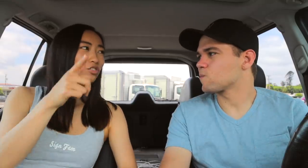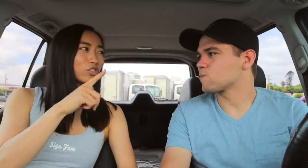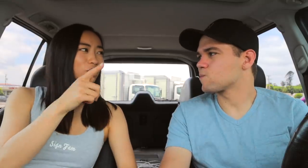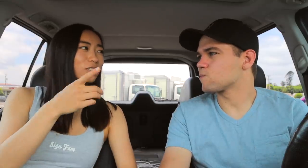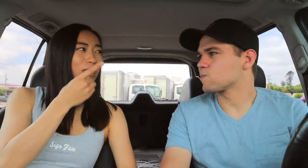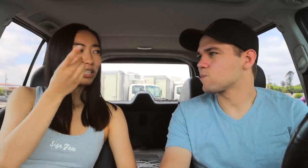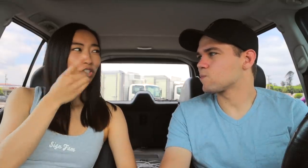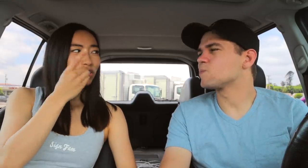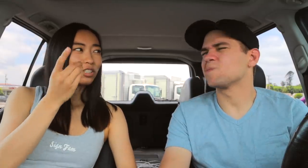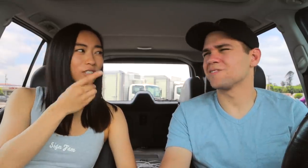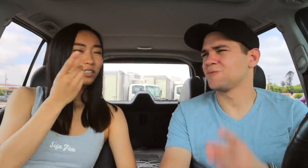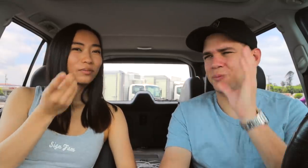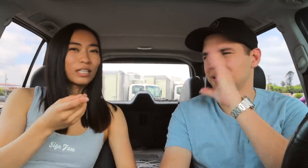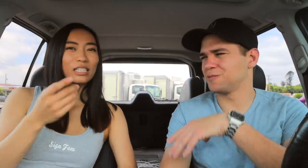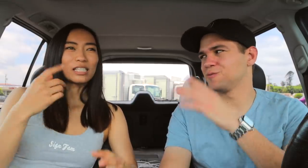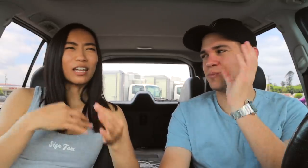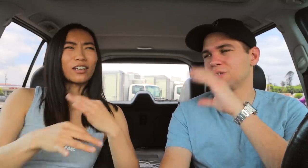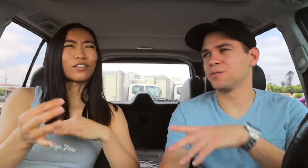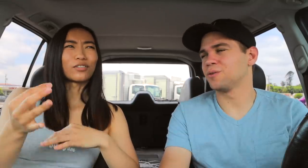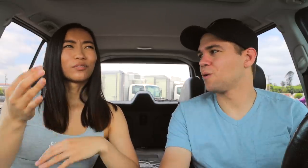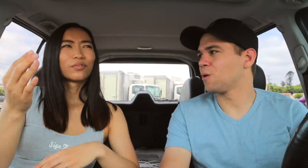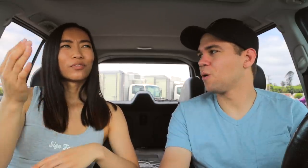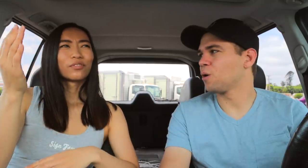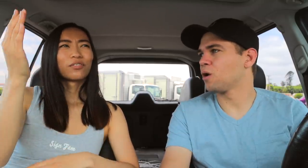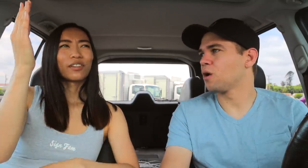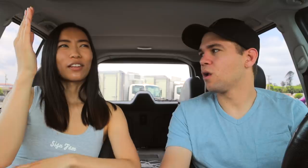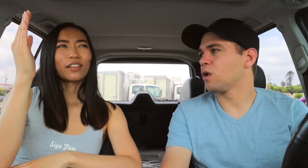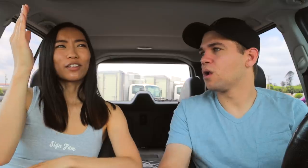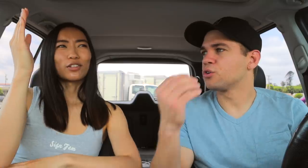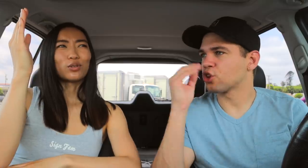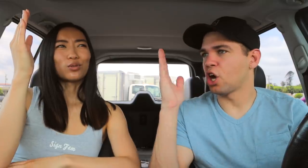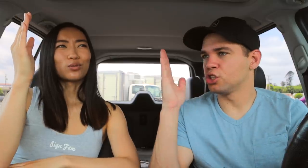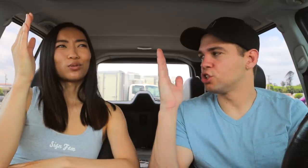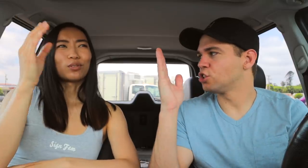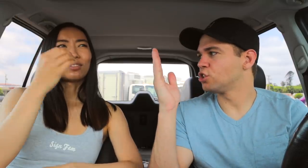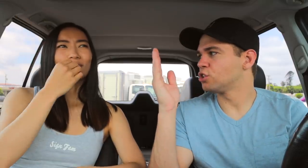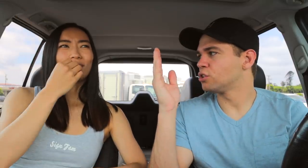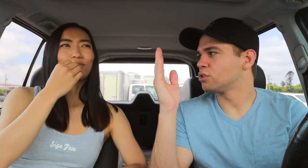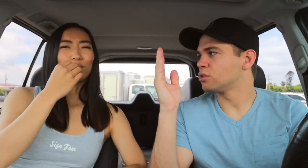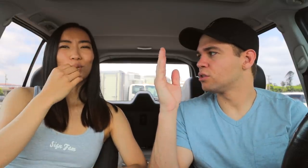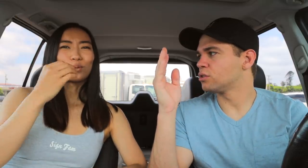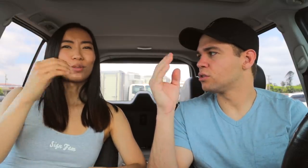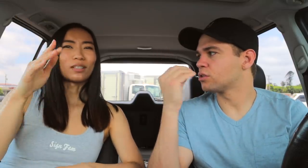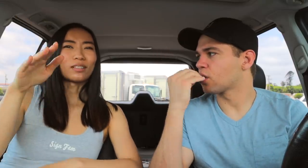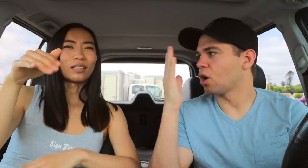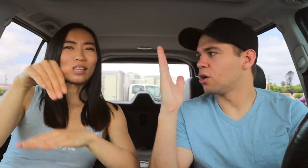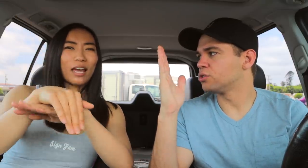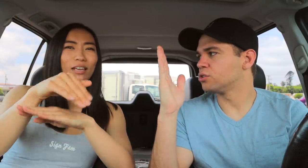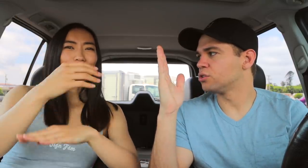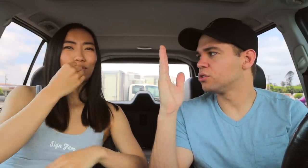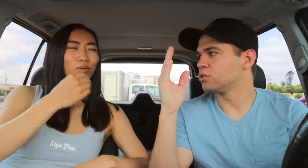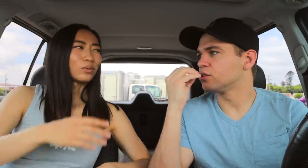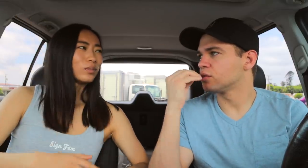lunch dinner instead of noon food and night food.